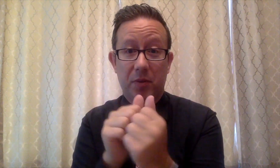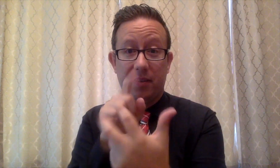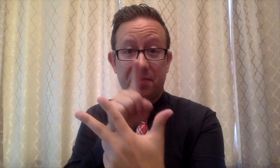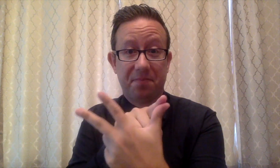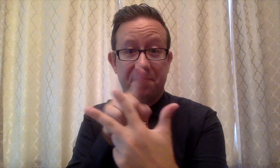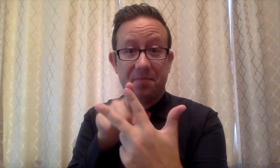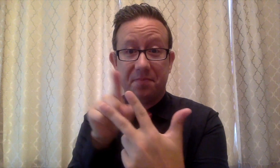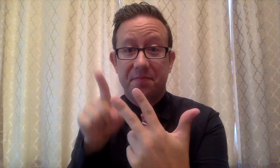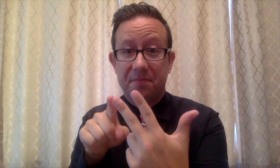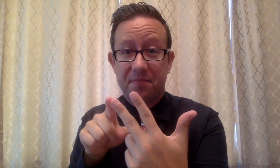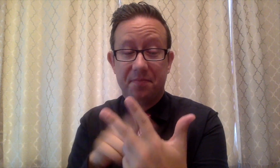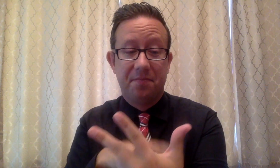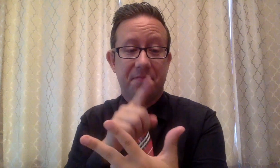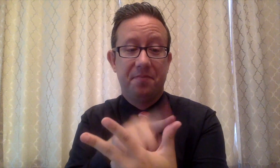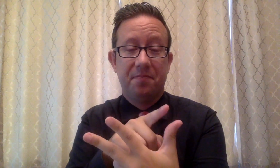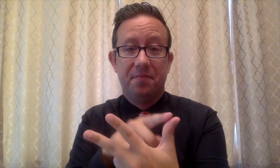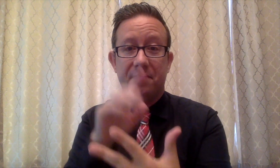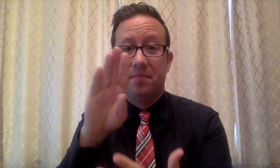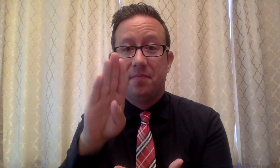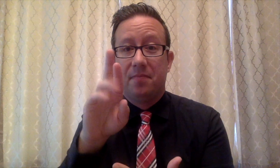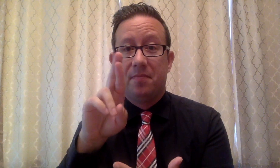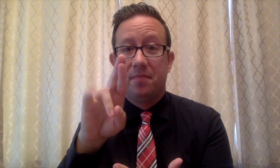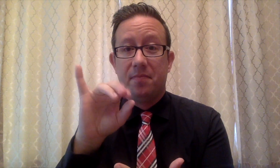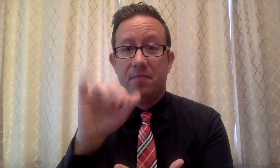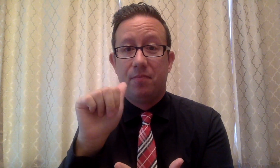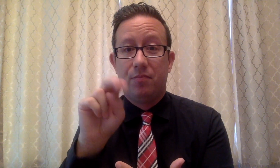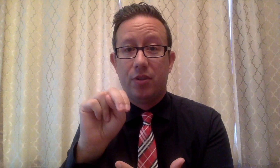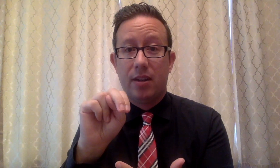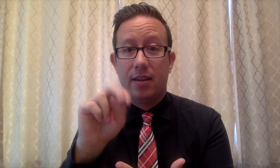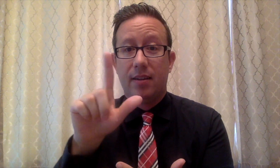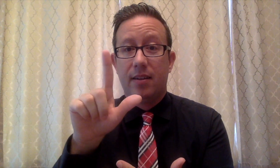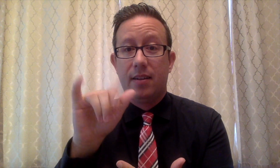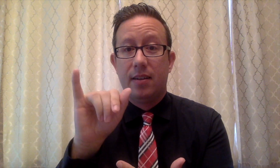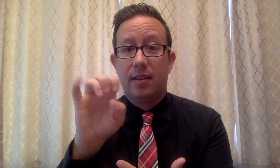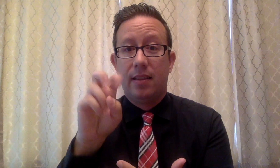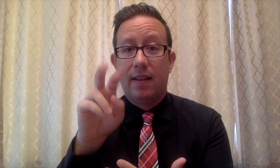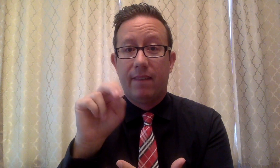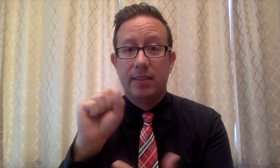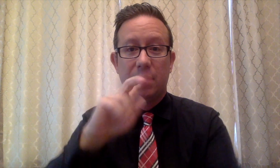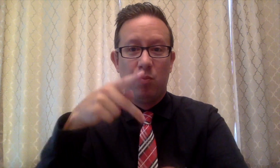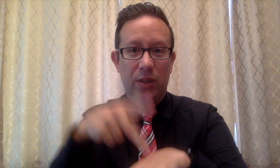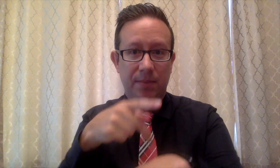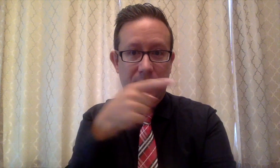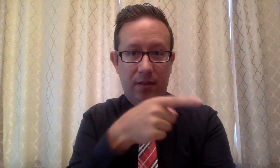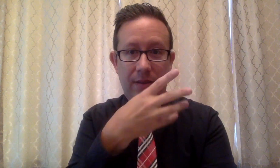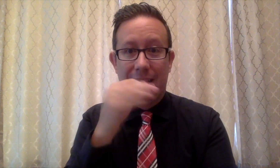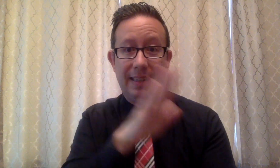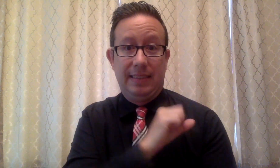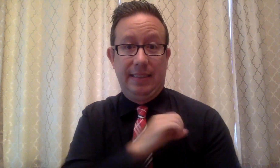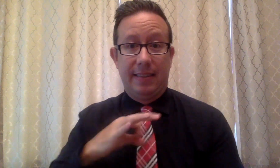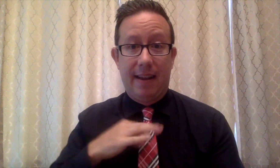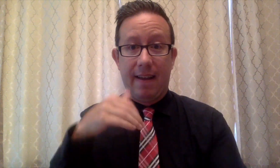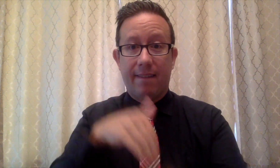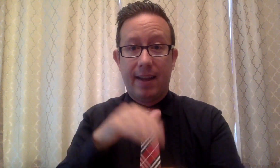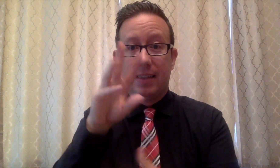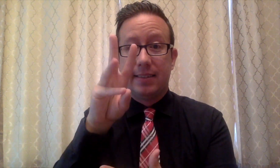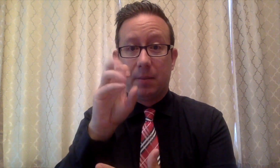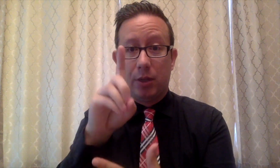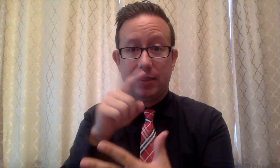I also look forward to working with Brian Lievens, the Principal and his staff at WSD,